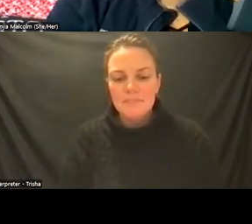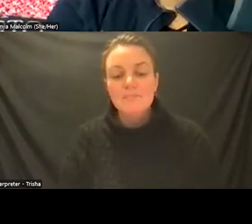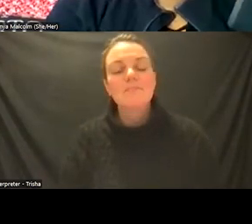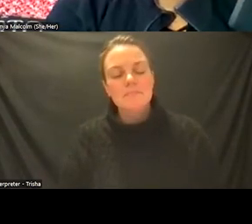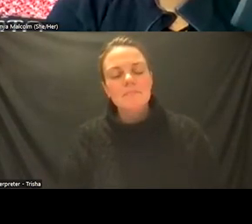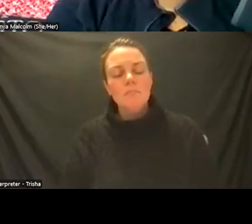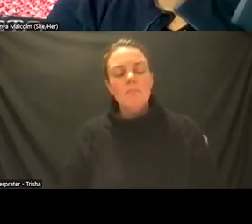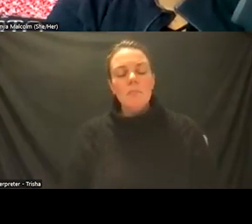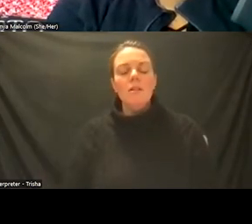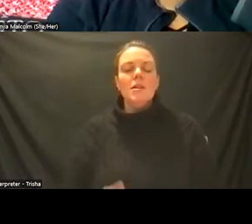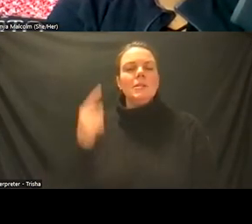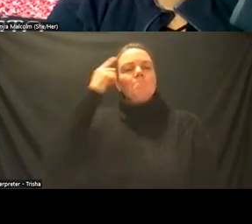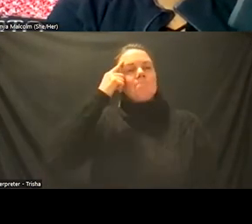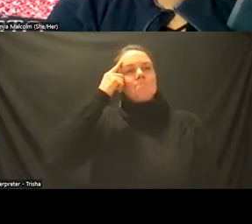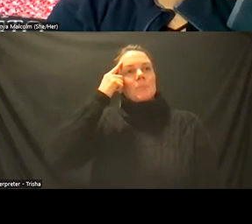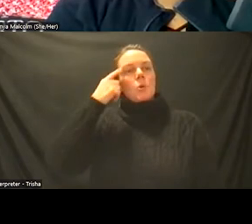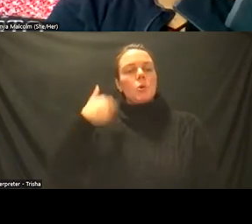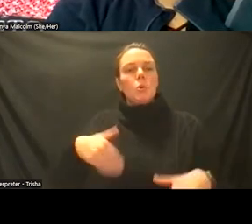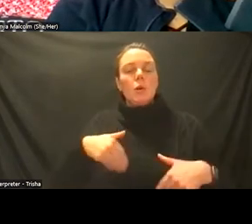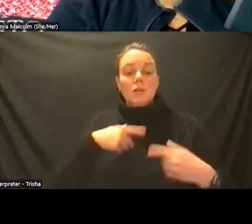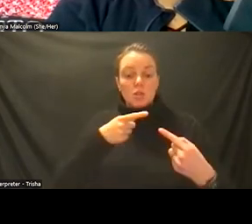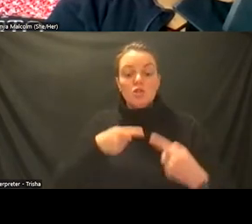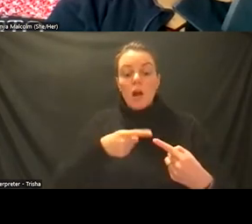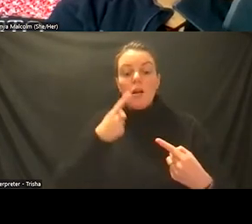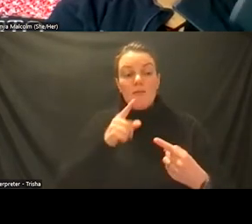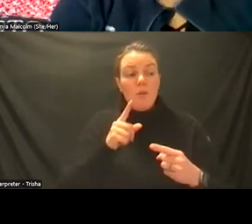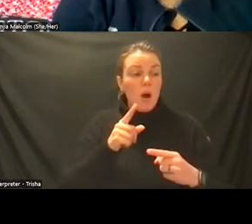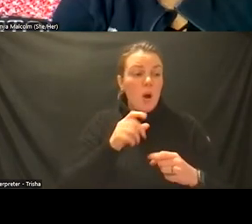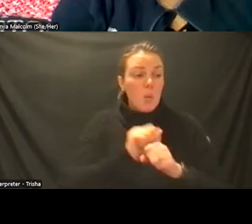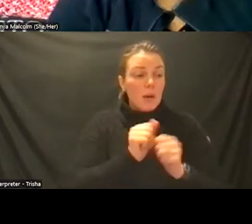talking about that are struggles for working with older folks or average age i don't even